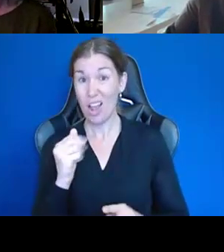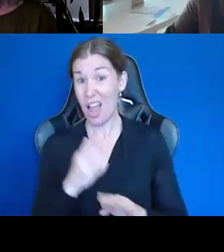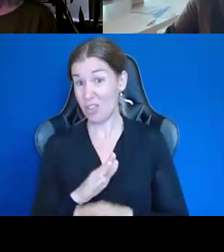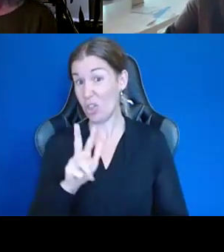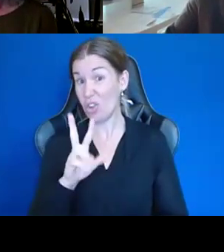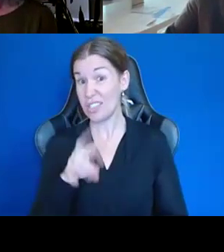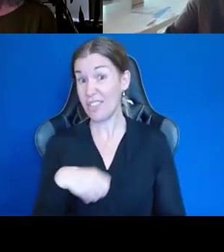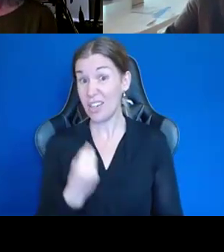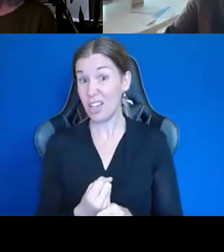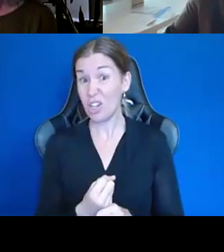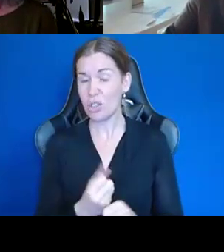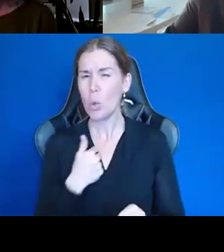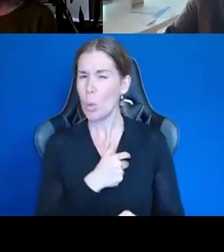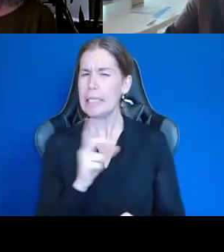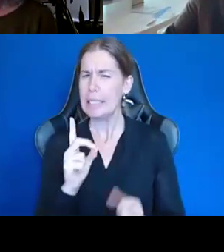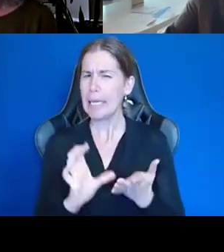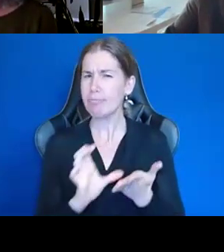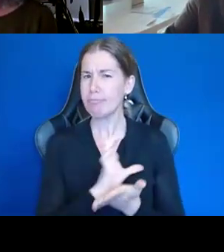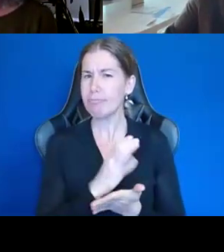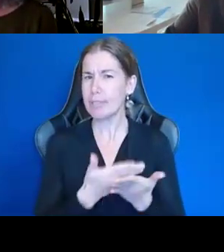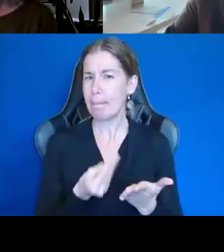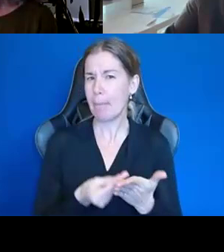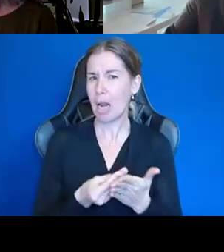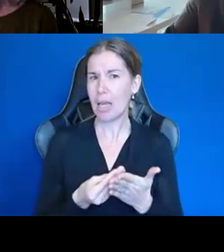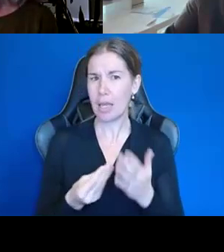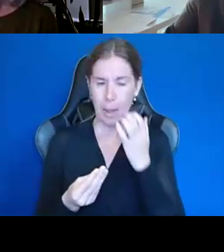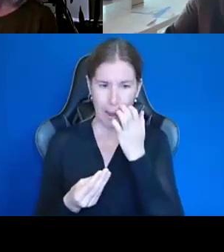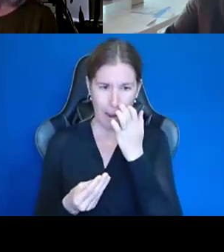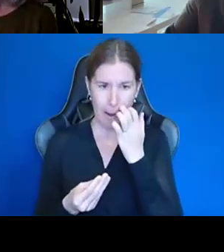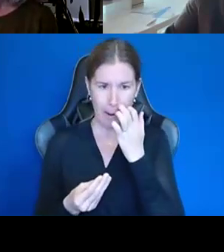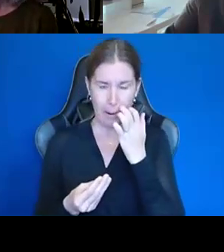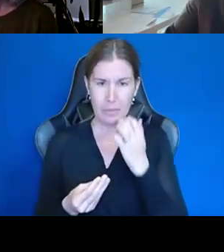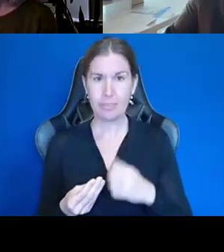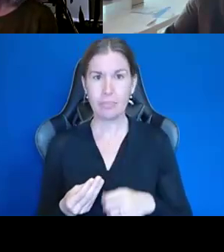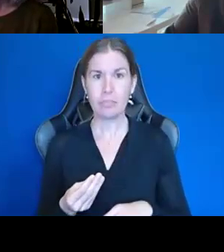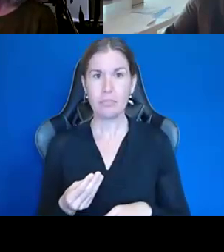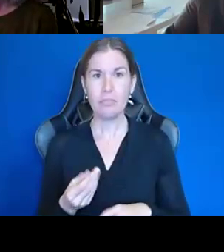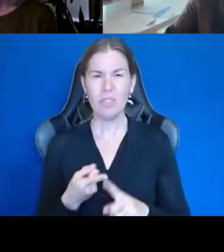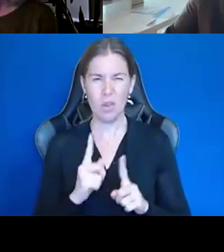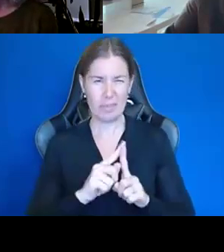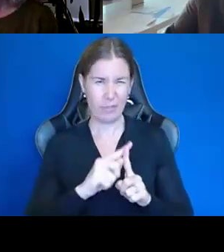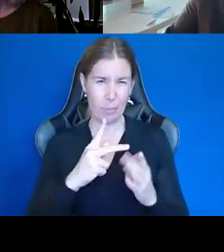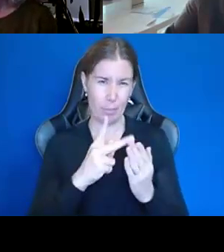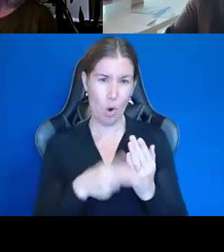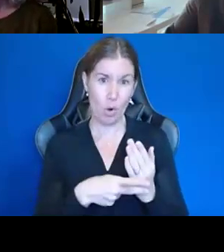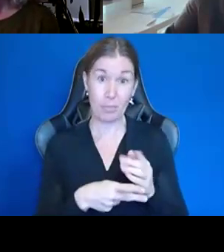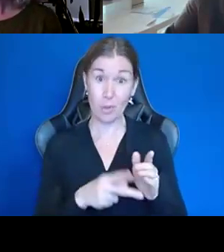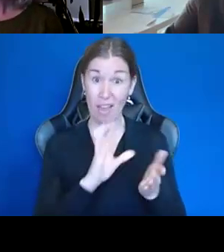bit of money that we had put aside, even before we knew about VR and the CBTAC program, so that has really helped us a lot.